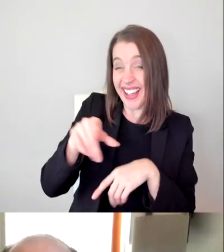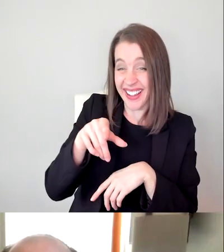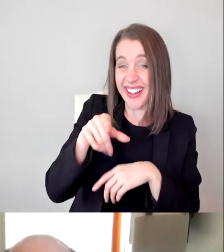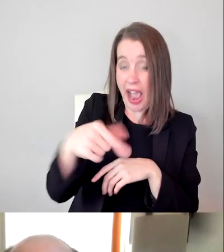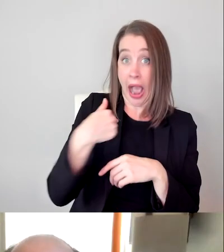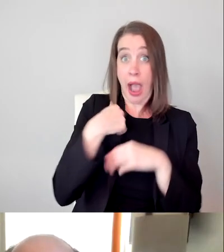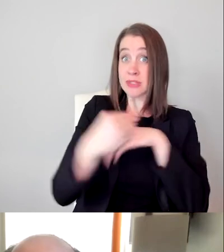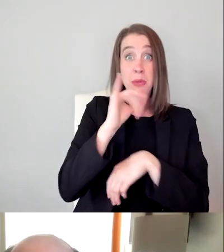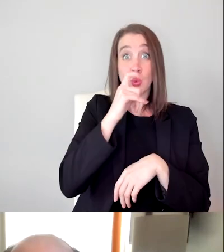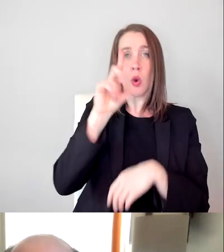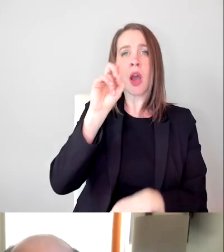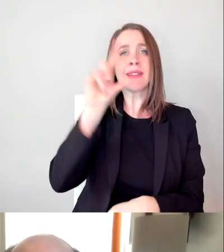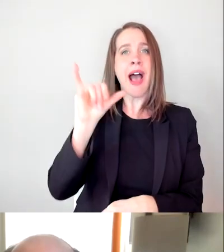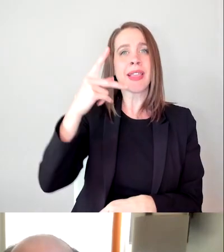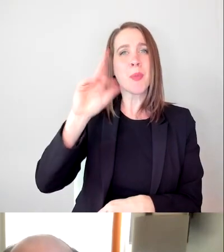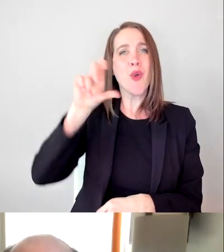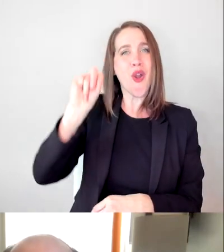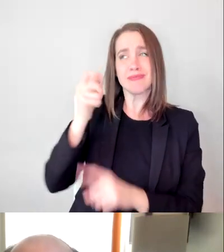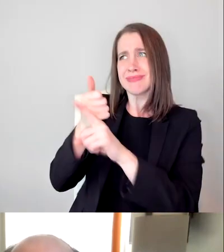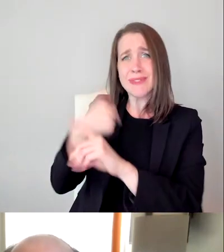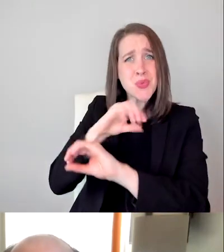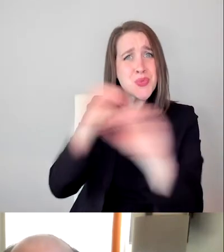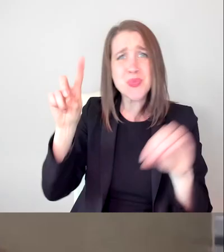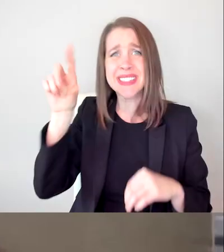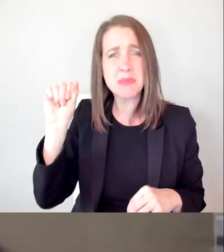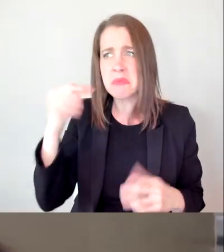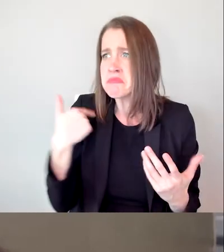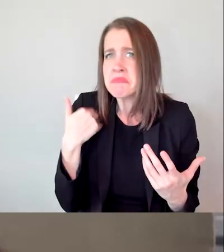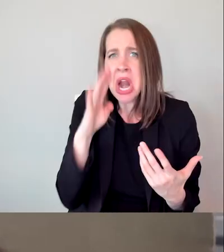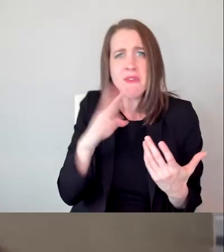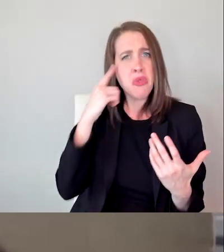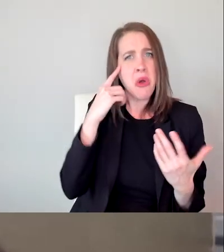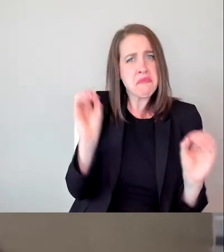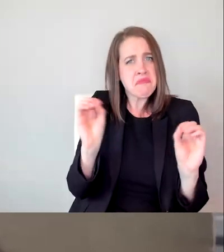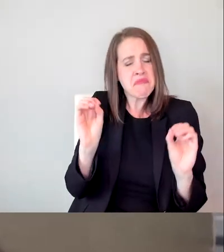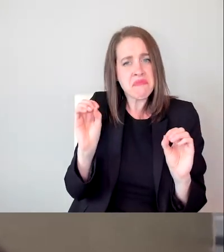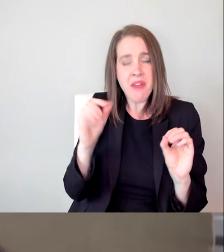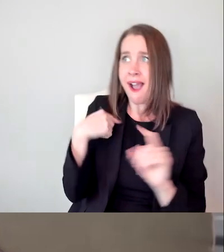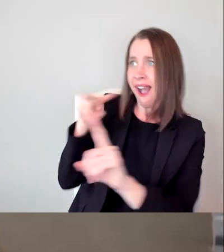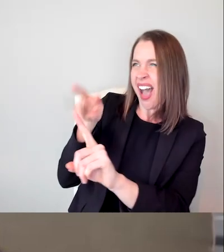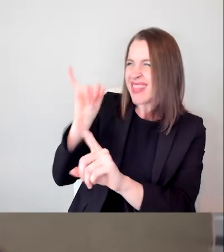And like the fact that she is not disabled never occurred to me, it was like, that was the kind of entertainer I wanted to be.